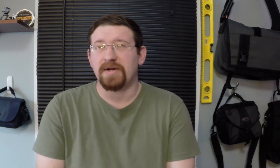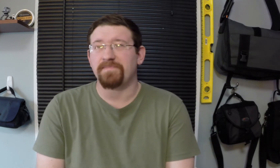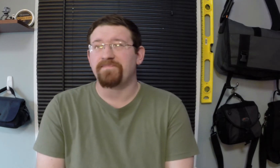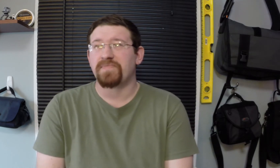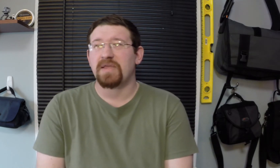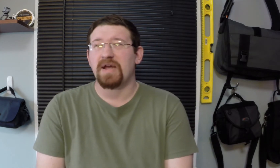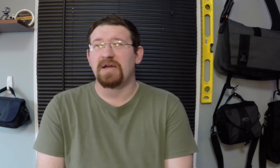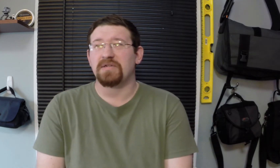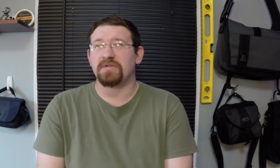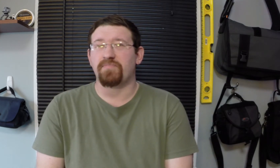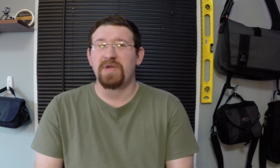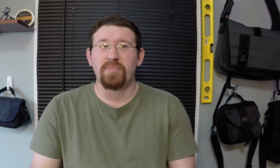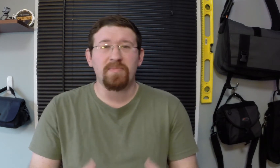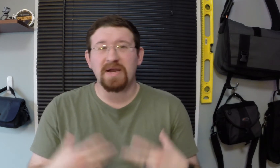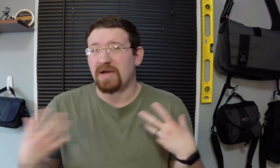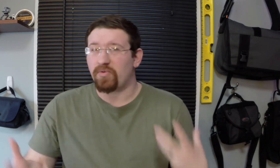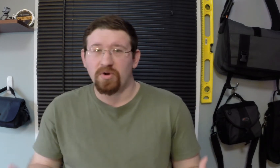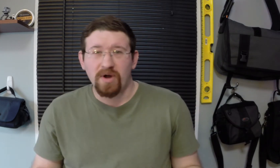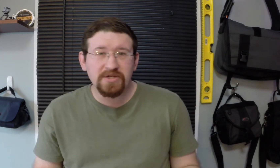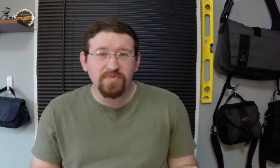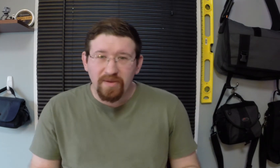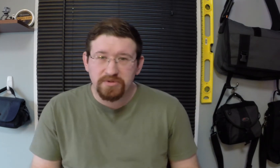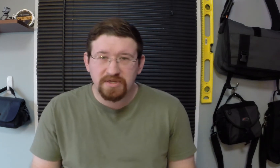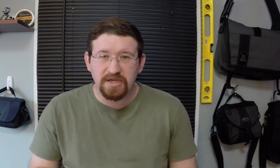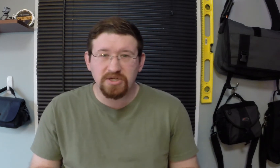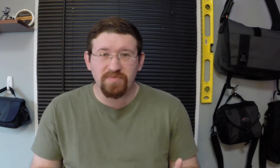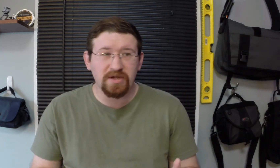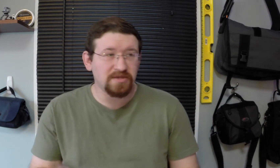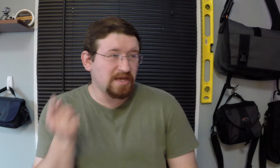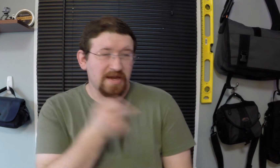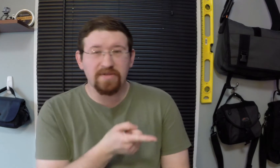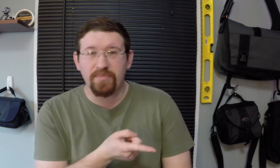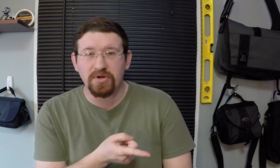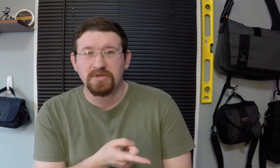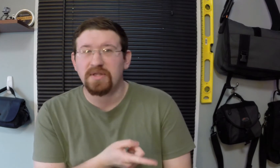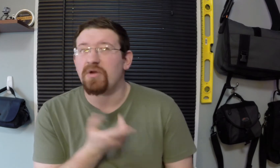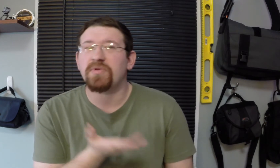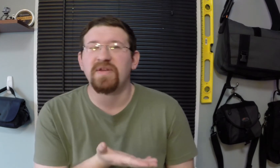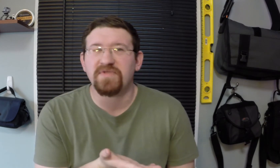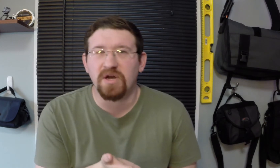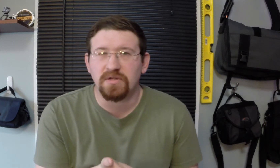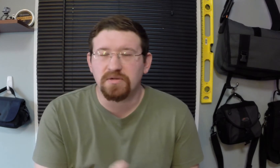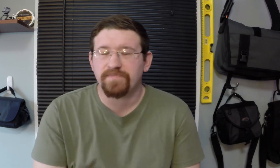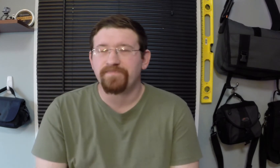And people might not want to watch your Bible translation because they know that person and they know what they've done